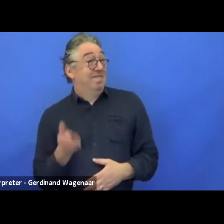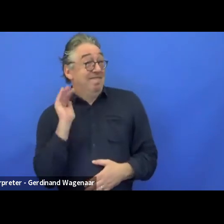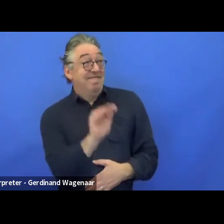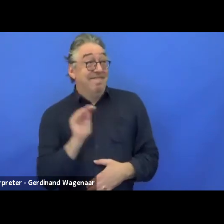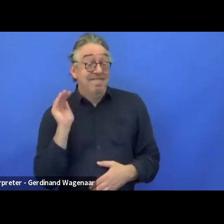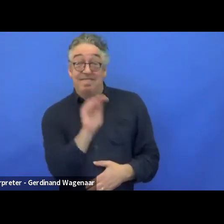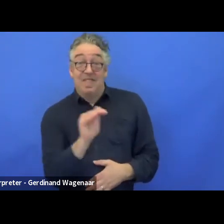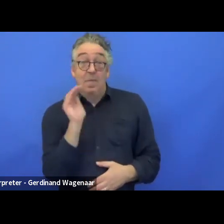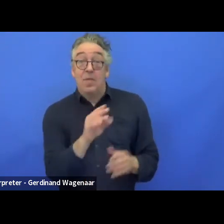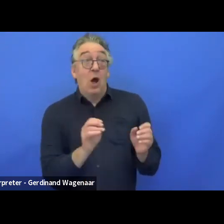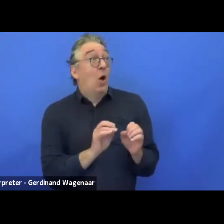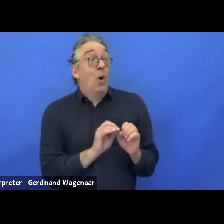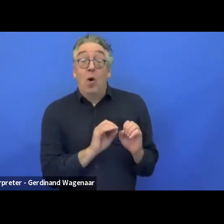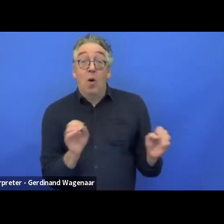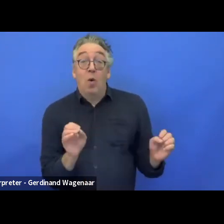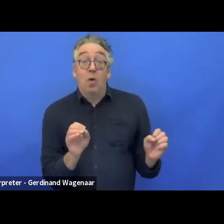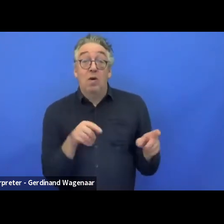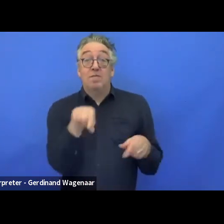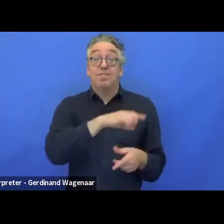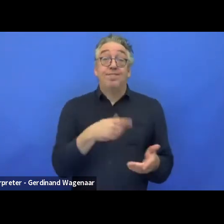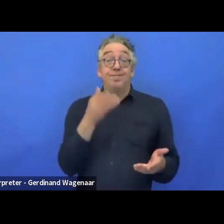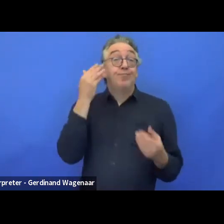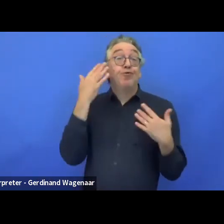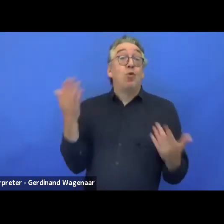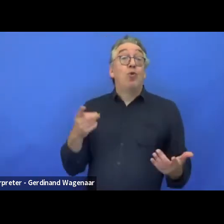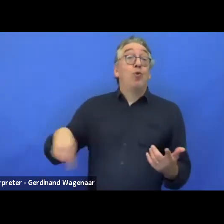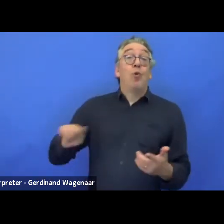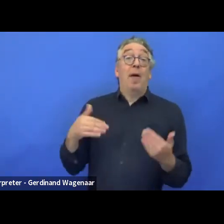So you need to make yourself heard, you need to be yourself all the time